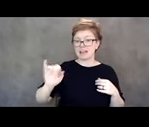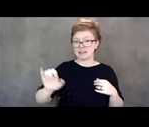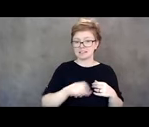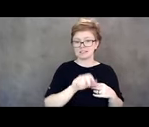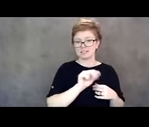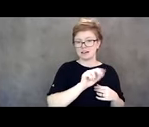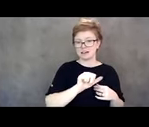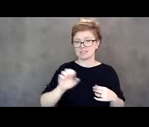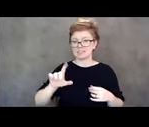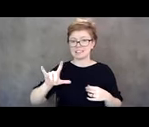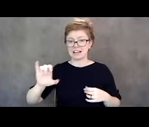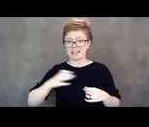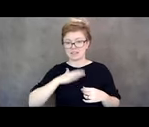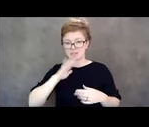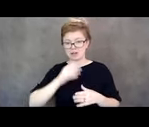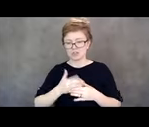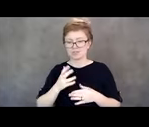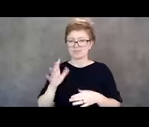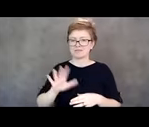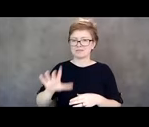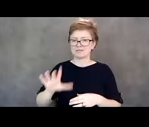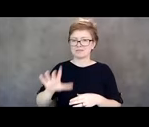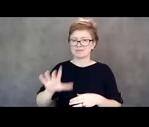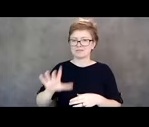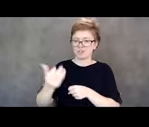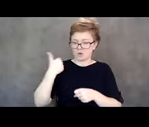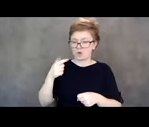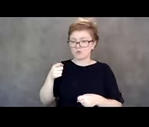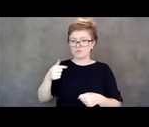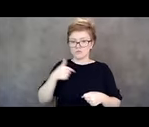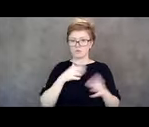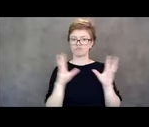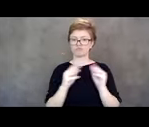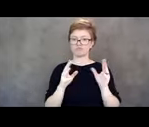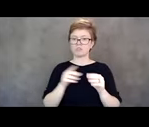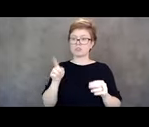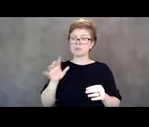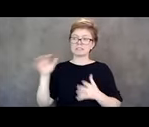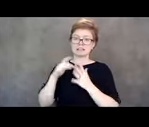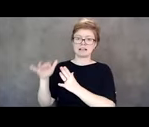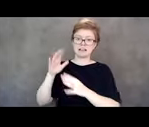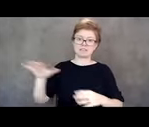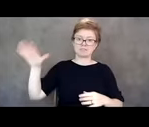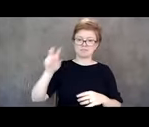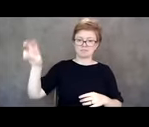and, just over a year ago we were here in session and she was studying abroad in Scotland, and she became very ill.